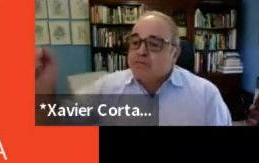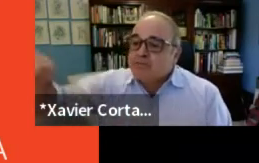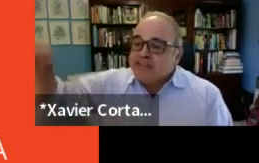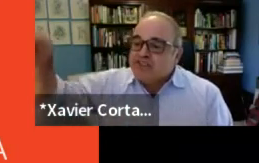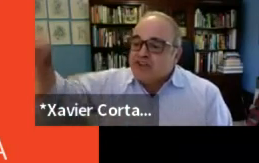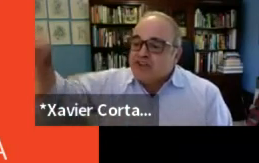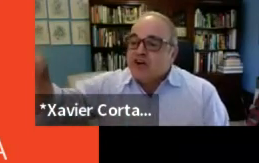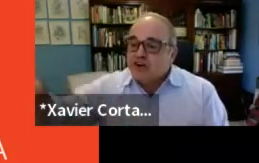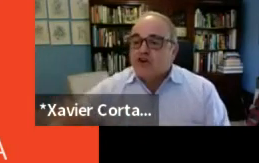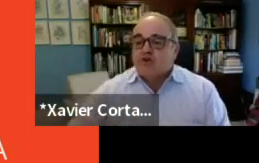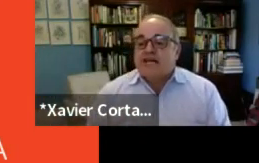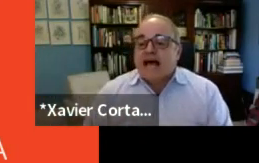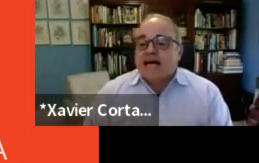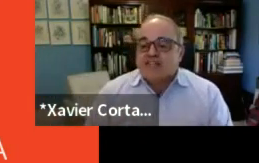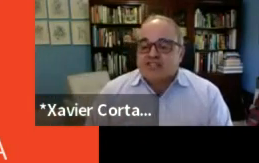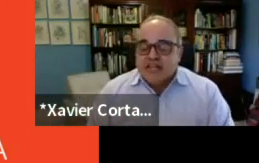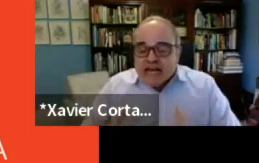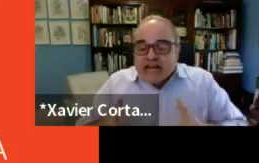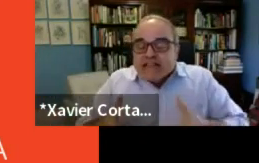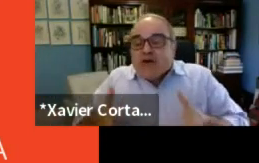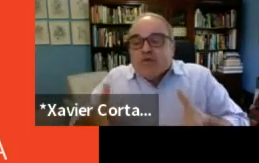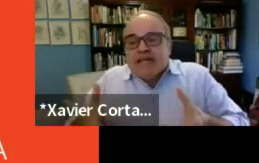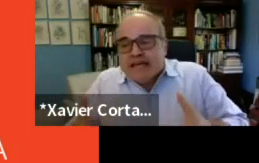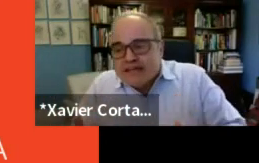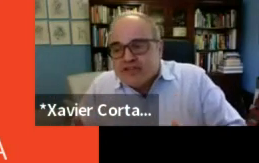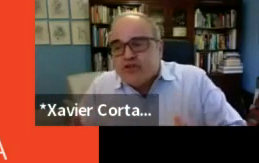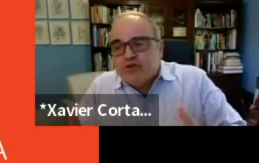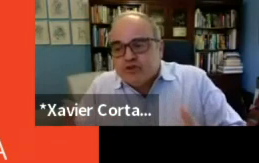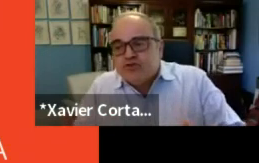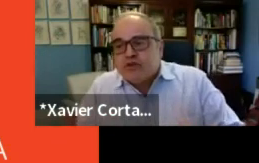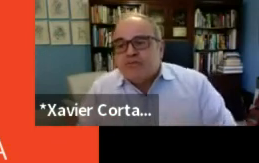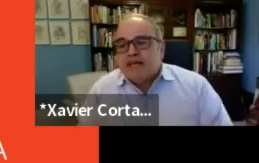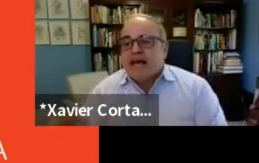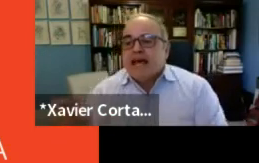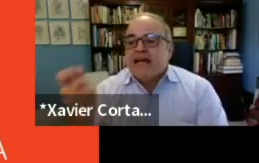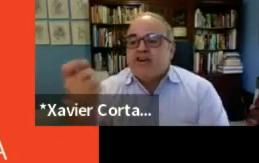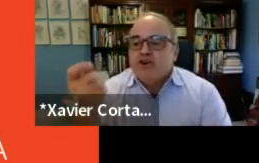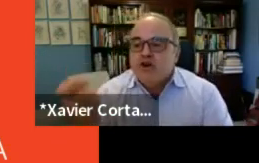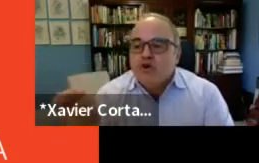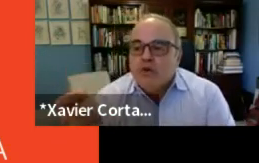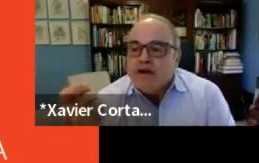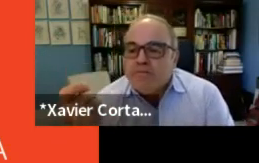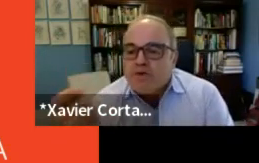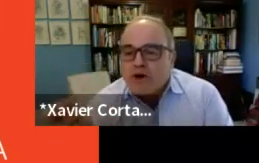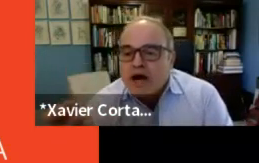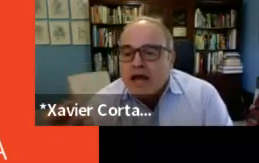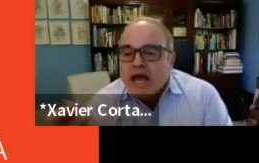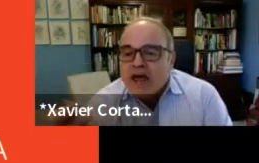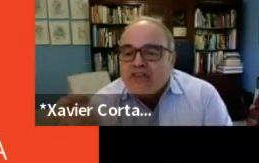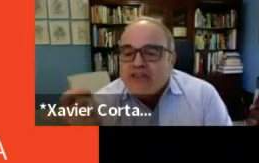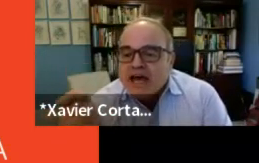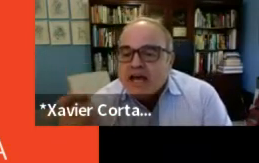based on our current action that we get to do something and nowhere more than theater.